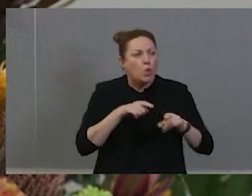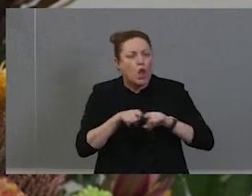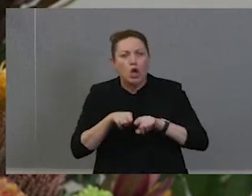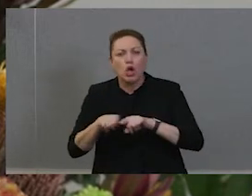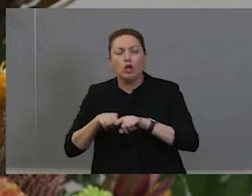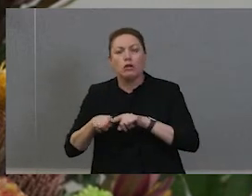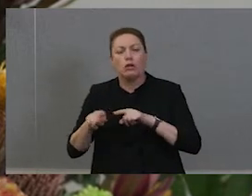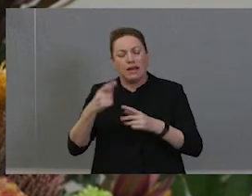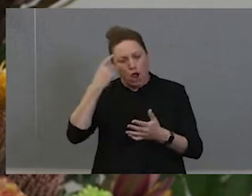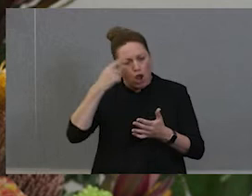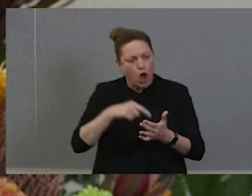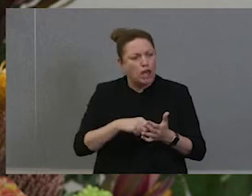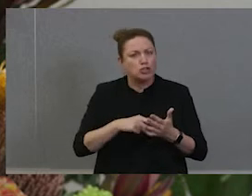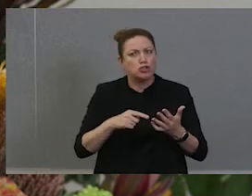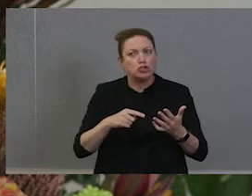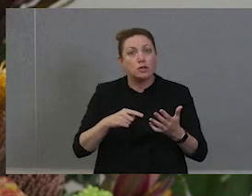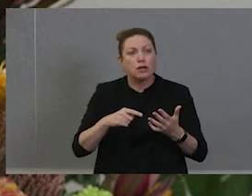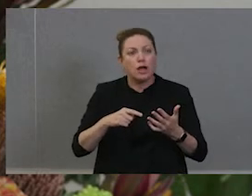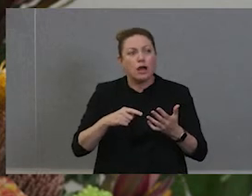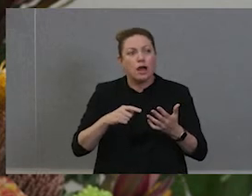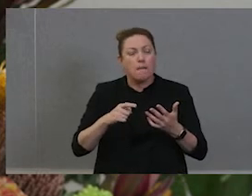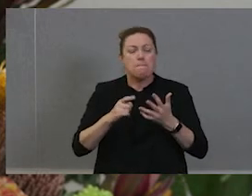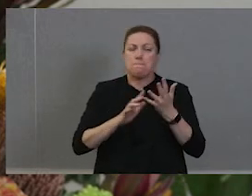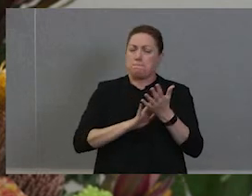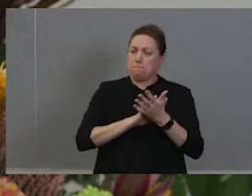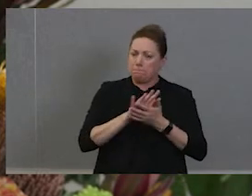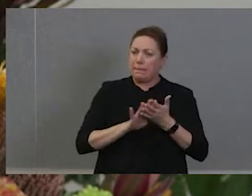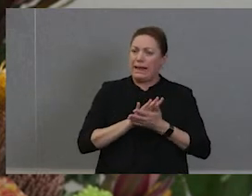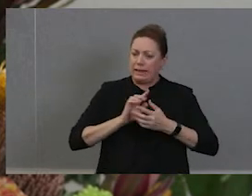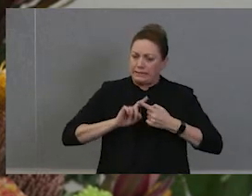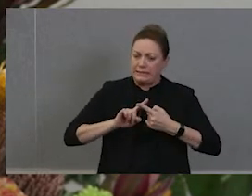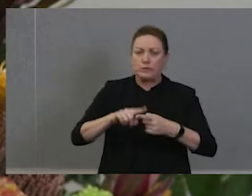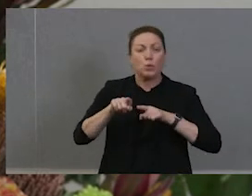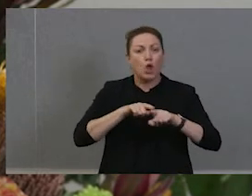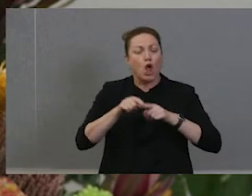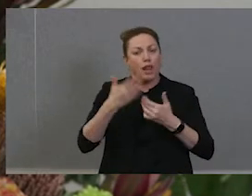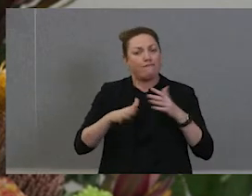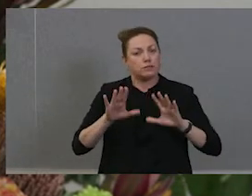that there is no end to the learning that you can do and and it kind of I think supports reconciliation